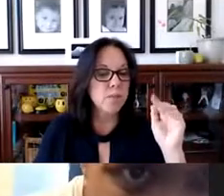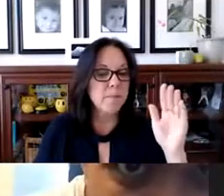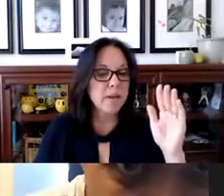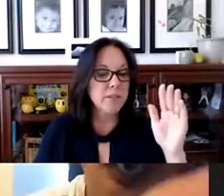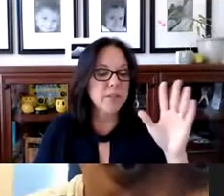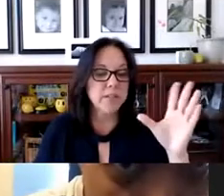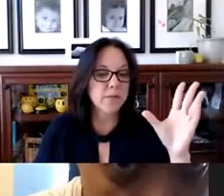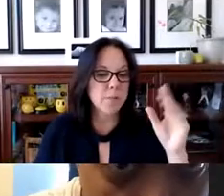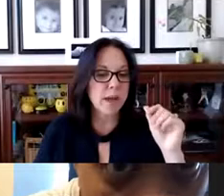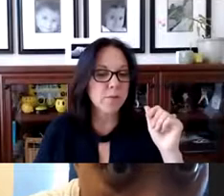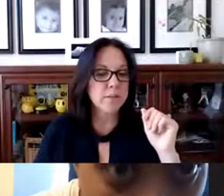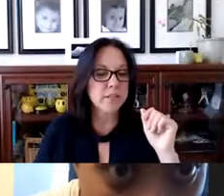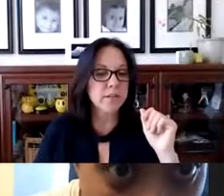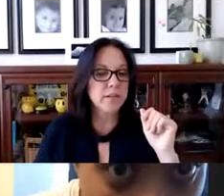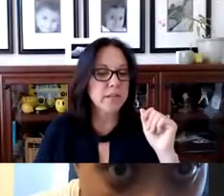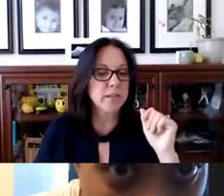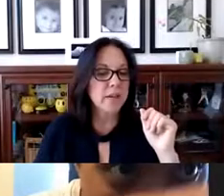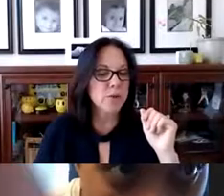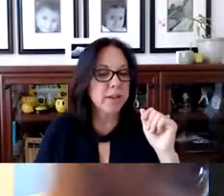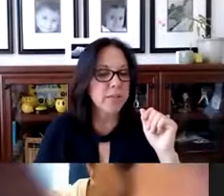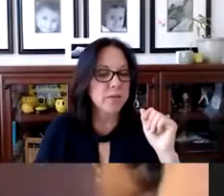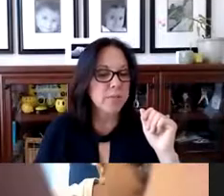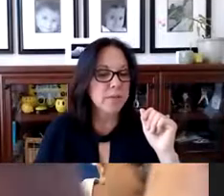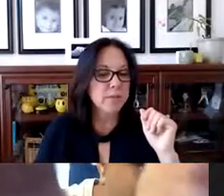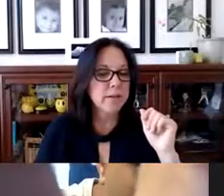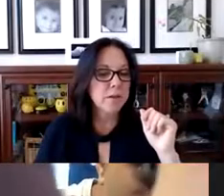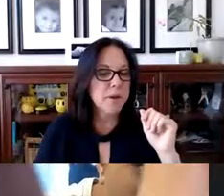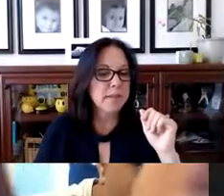I'm not sure the different platforms look different. There's a live transcript button.